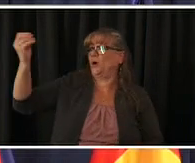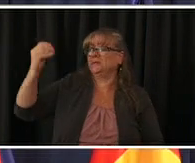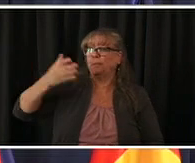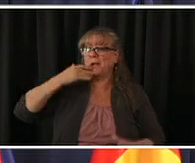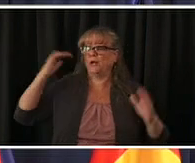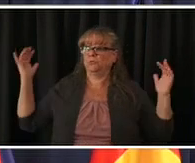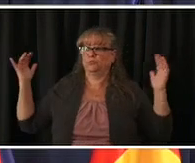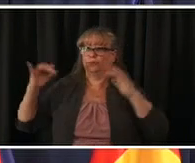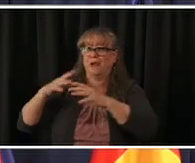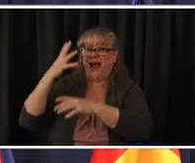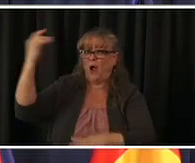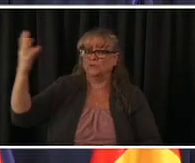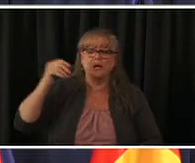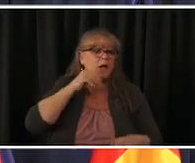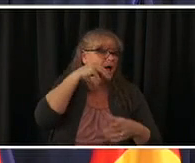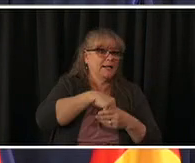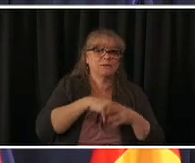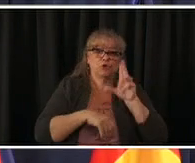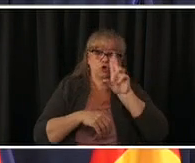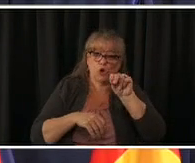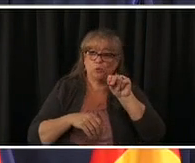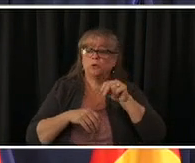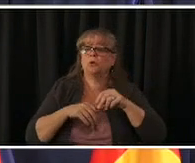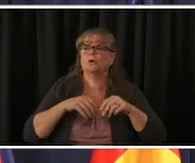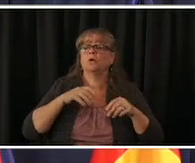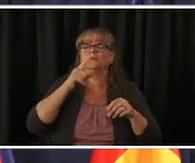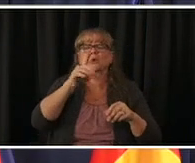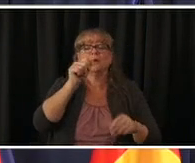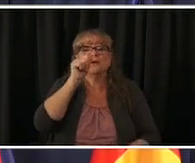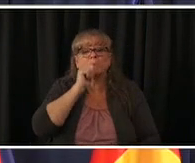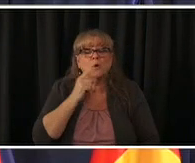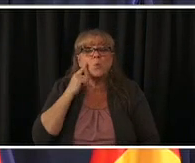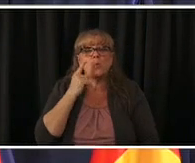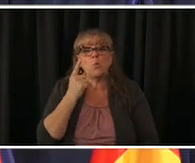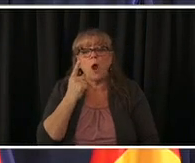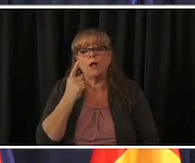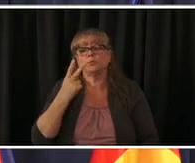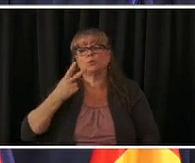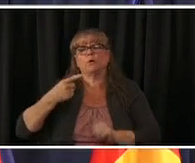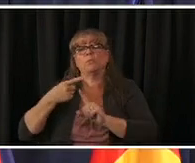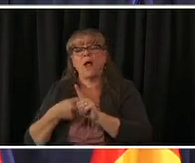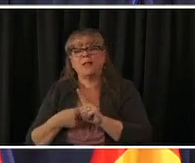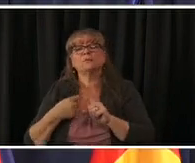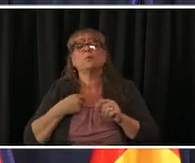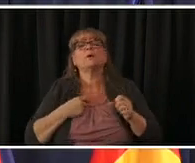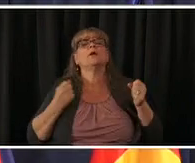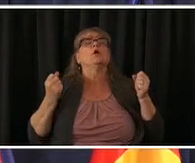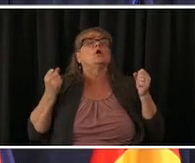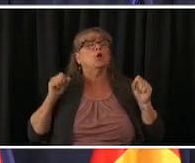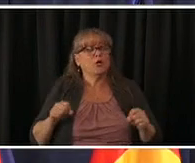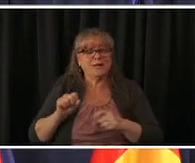the next few weeks and month we will win this race in the clock racer inc clock against the variants